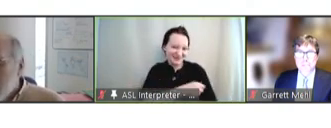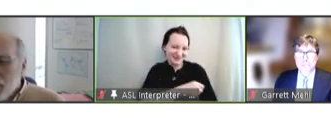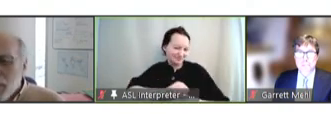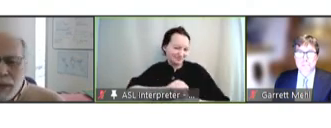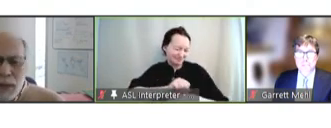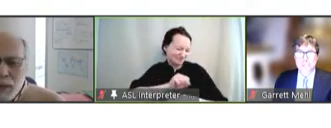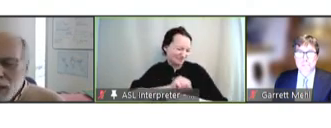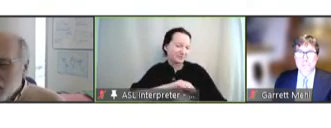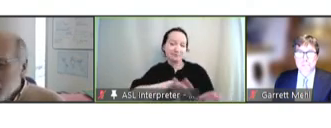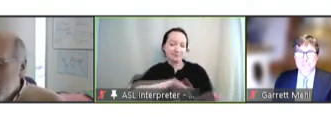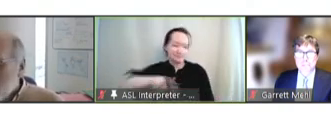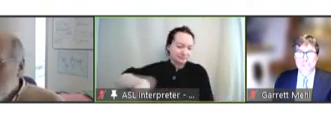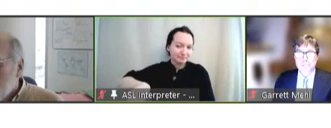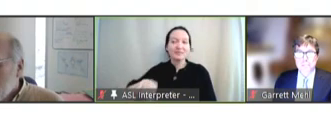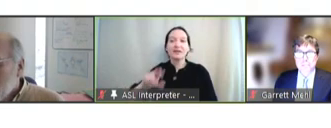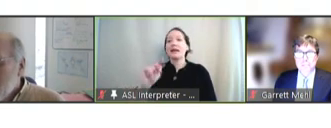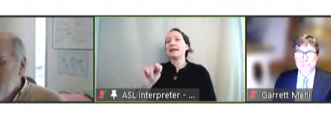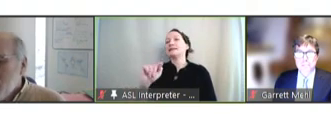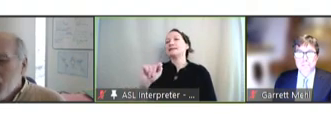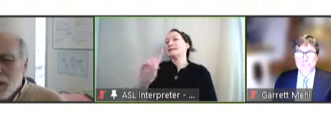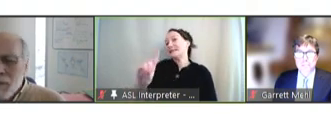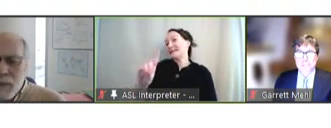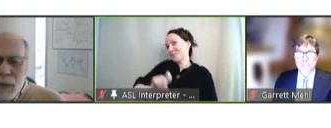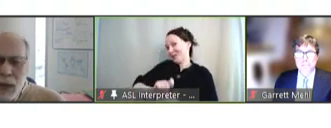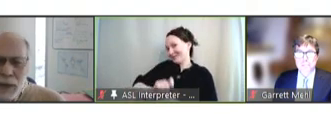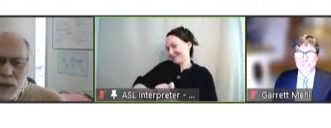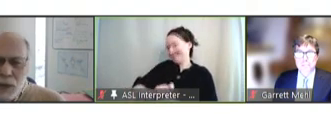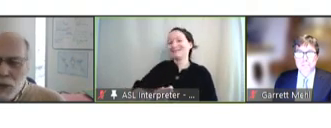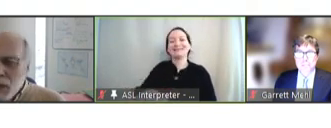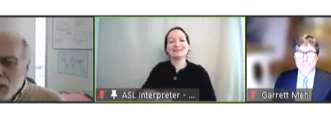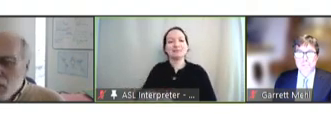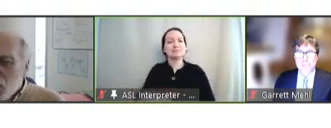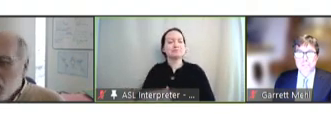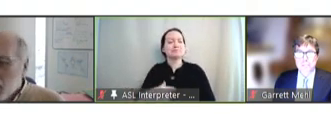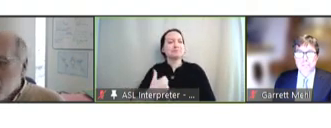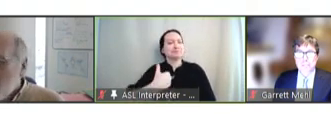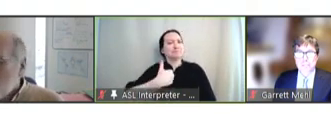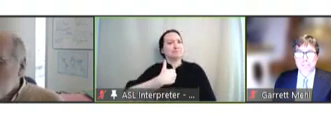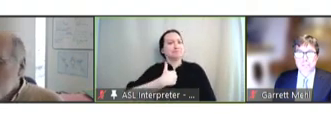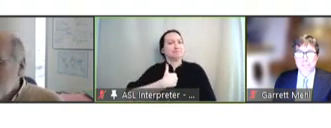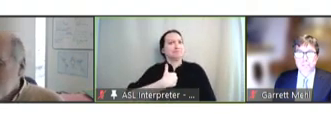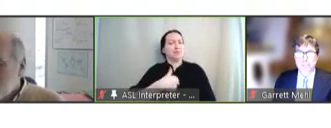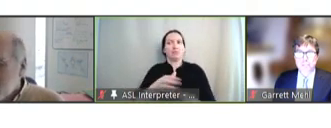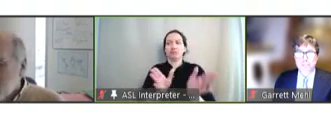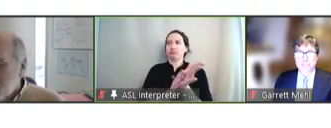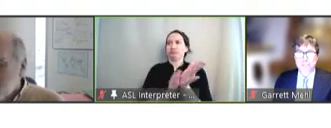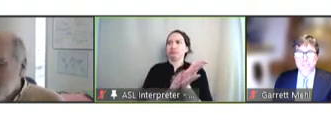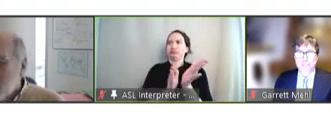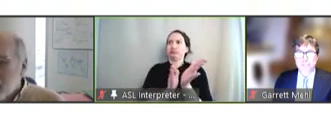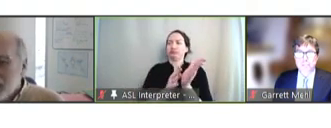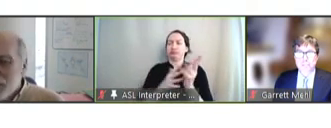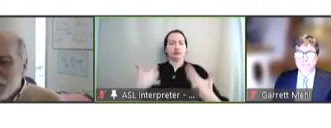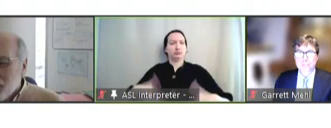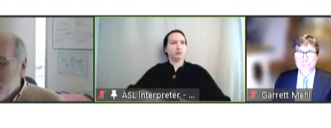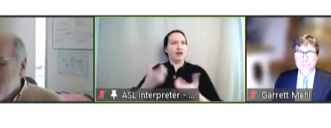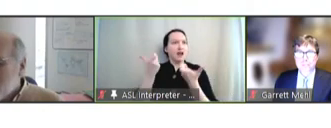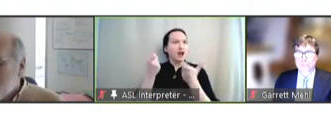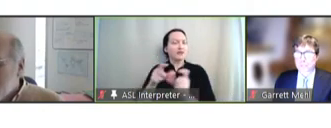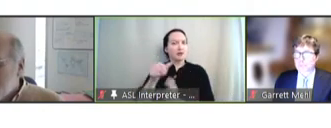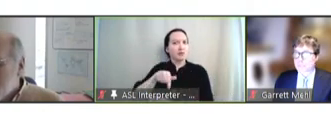about the NTD work. I certainly applaud all your efforts in those areas and I'm very impressed